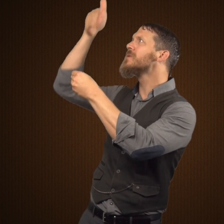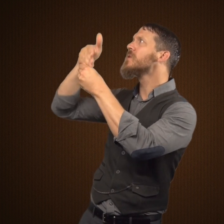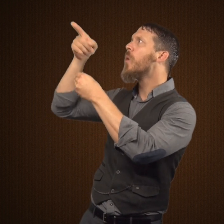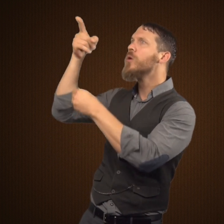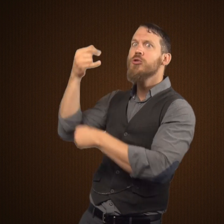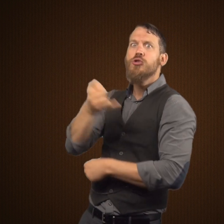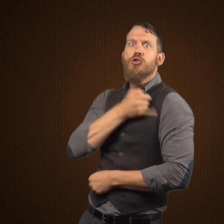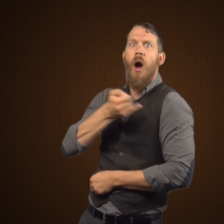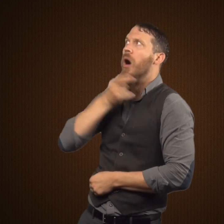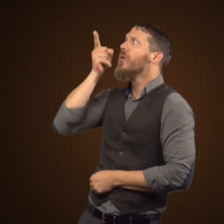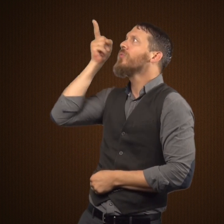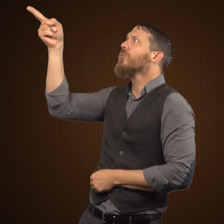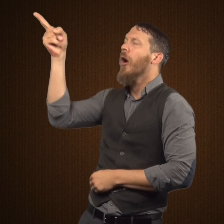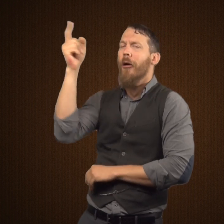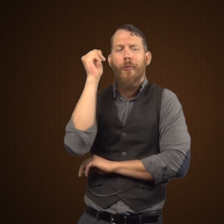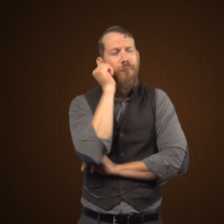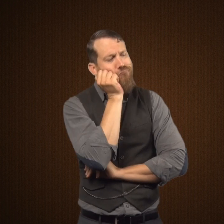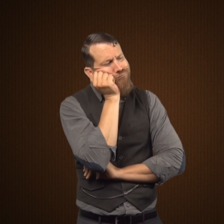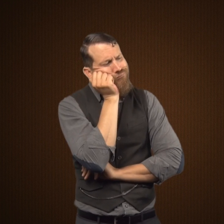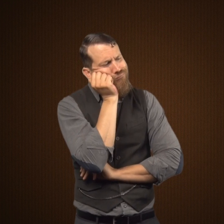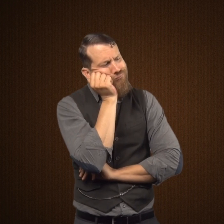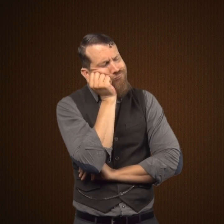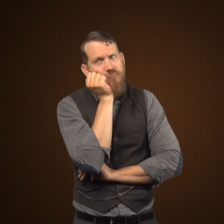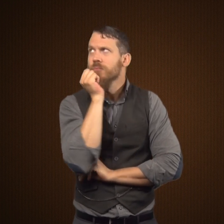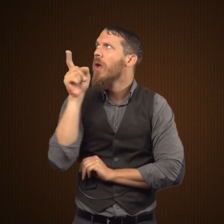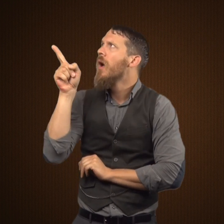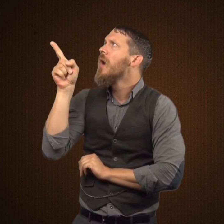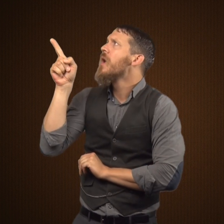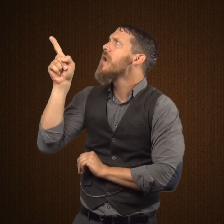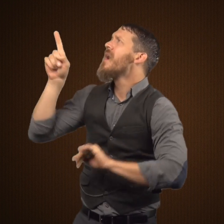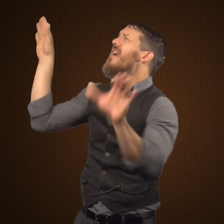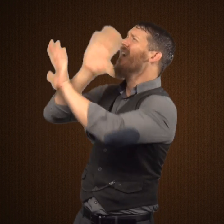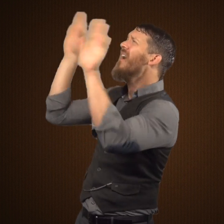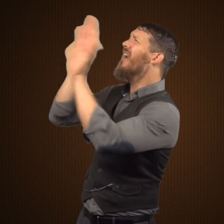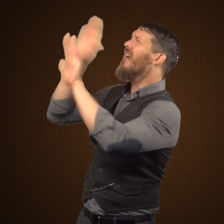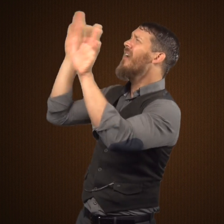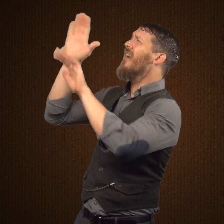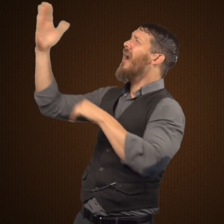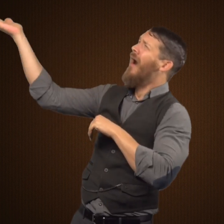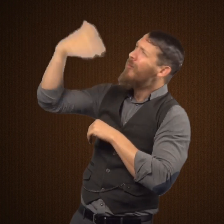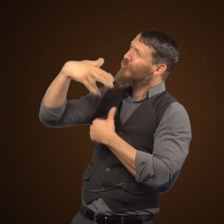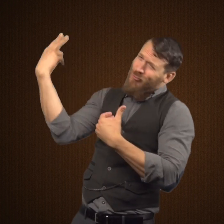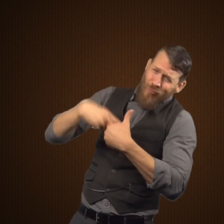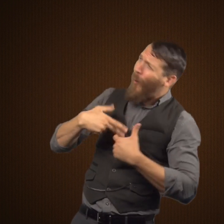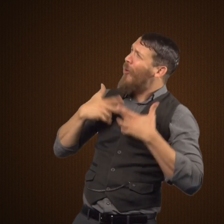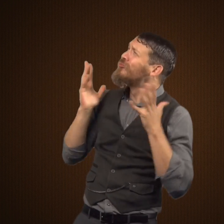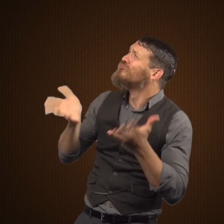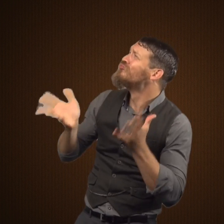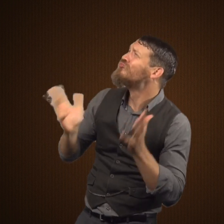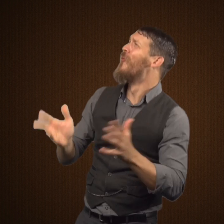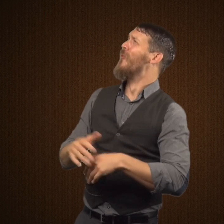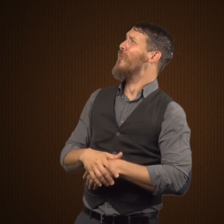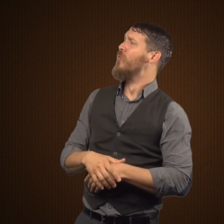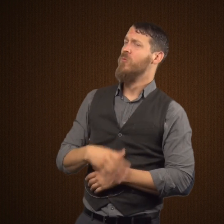in a window Doctor Jekyll sitting at an open window. They call to him and ask him to come out.